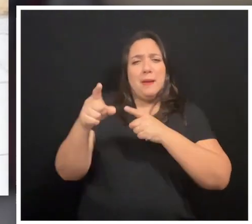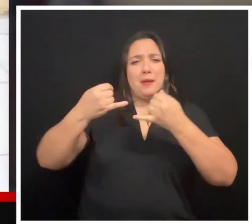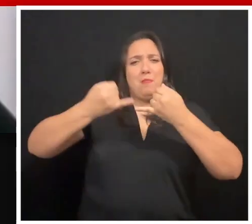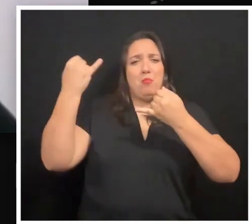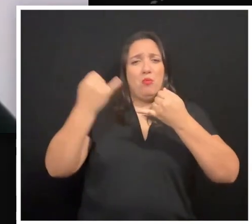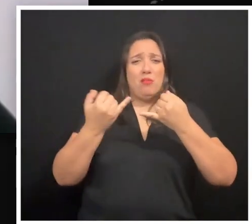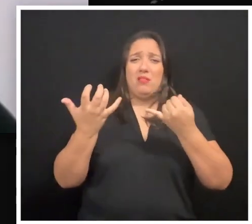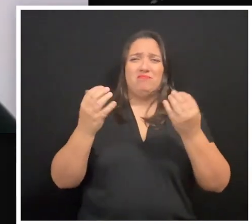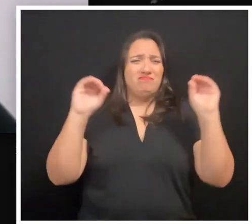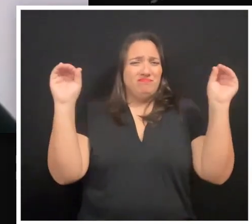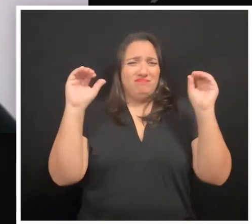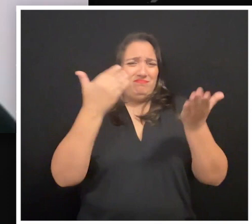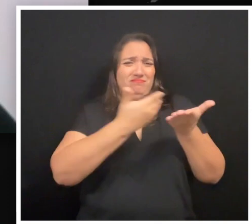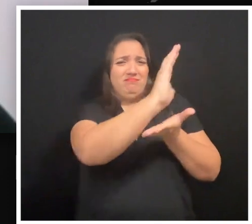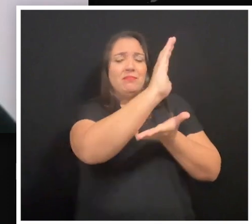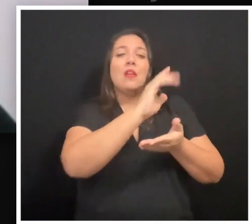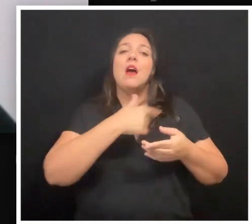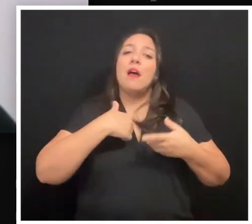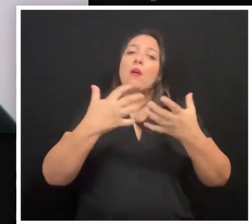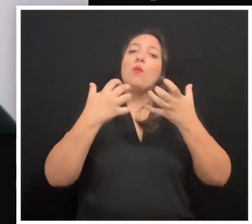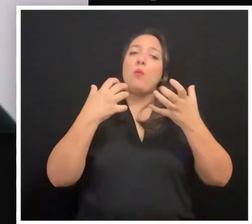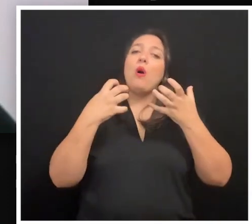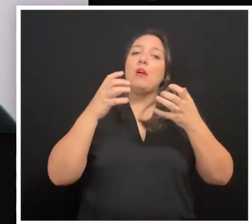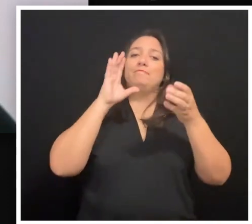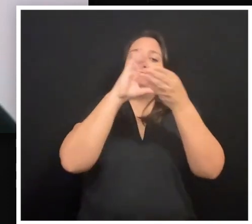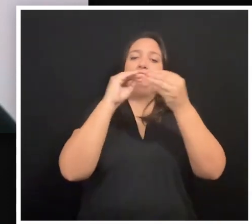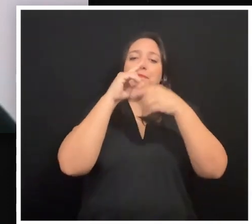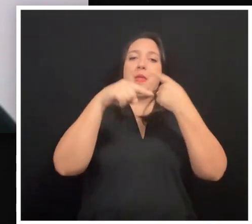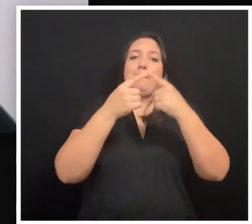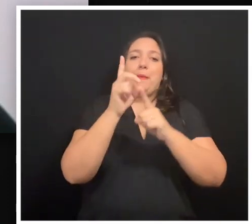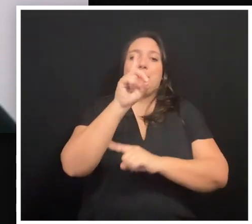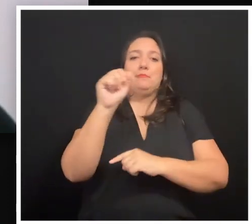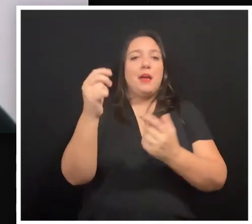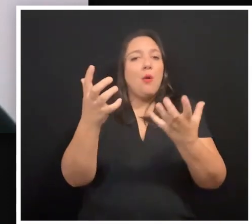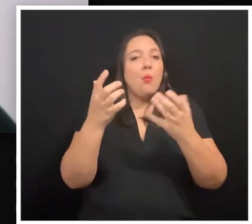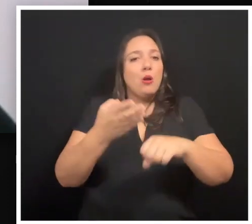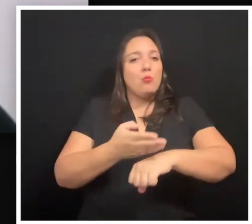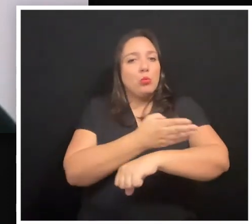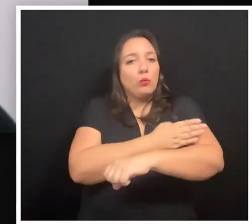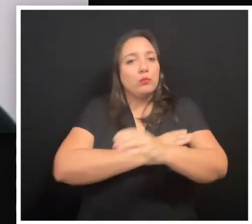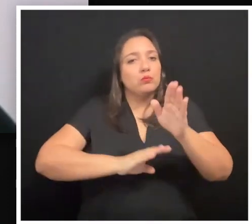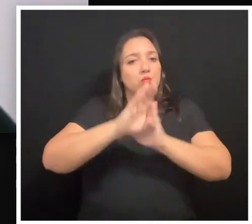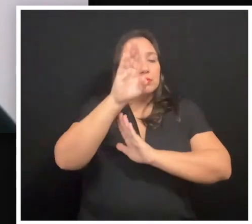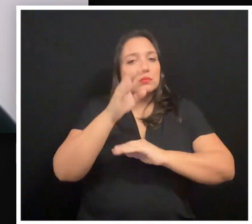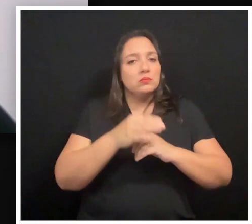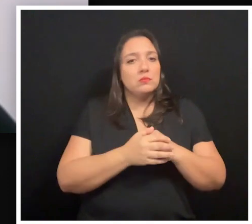I would like the narrative regarding disabilities to improve